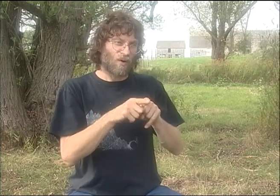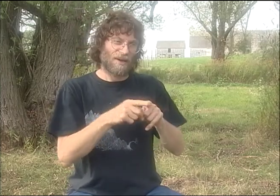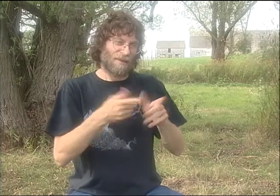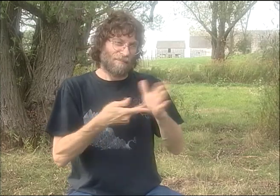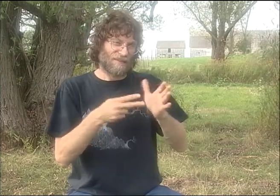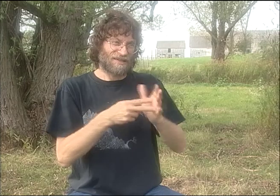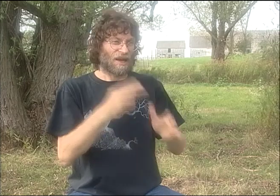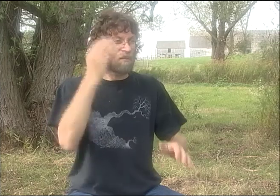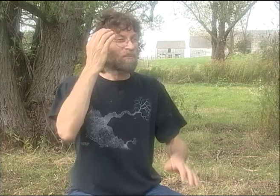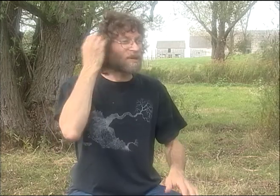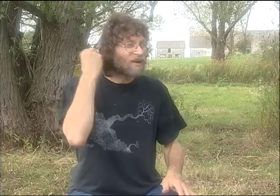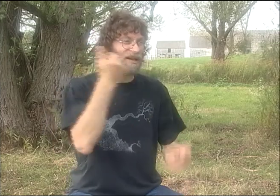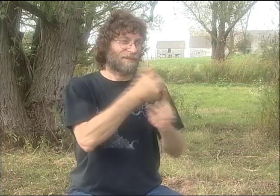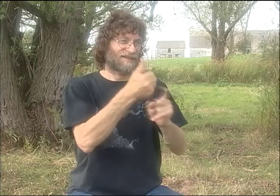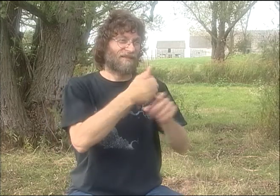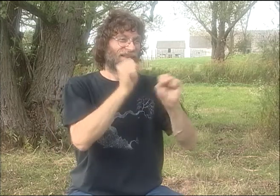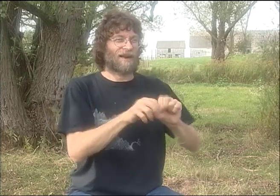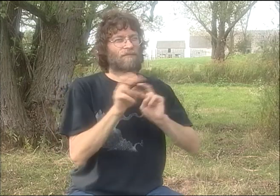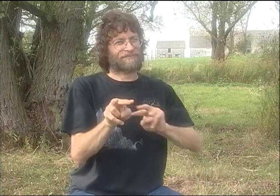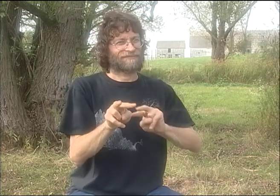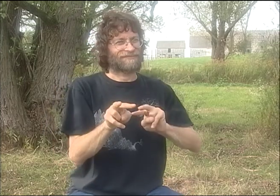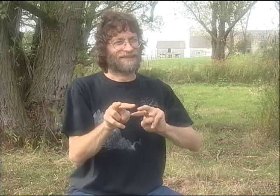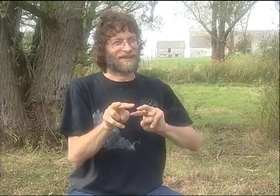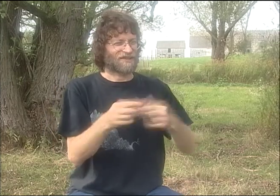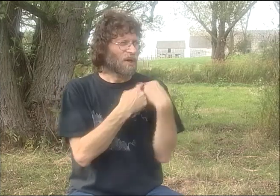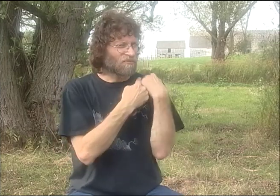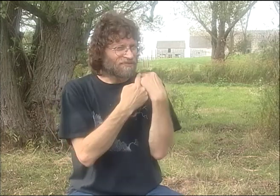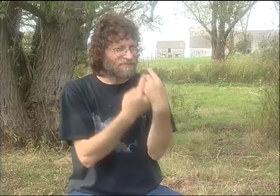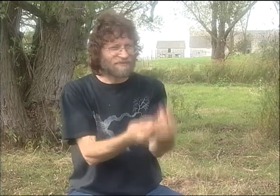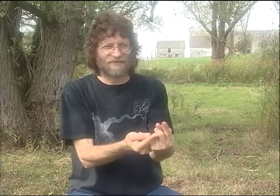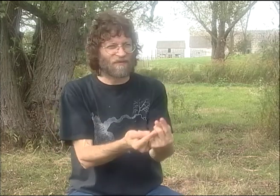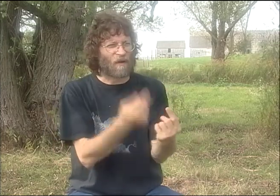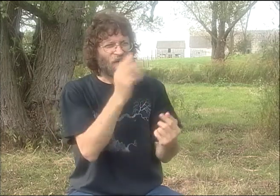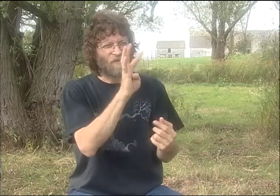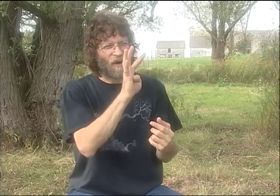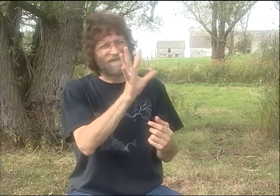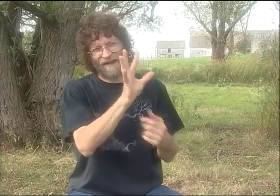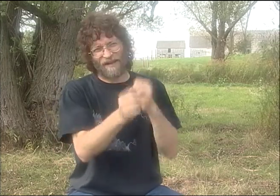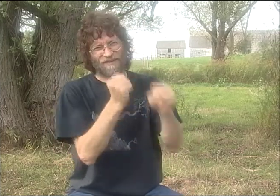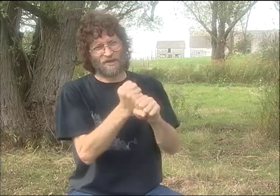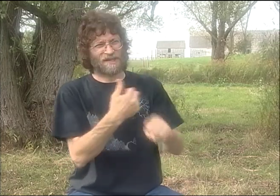"OH, YEAH, YEAH. THAT'S WHAT WE HAD FOR LAST NIGHT. "EH, IT'S NOT SO GOOD." OR MAYBE IT WAS.